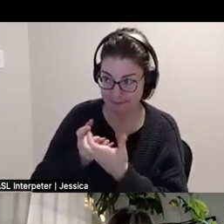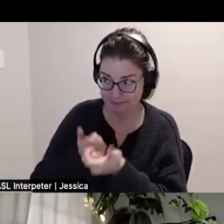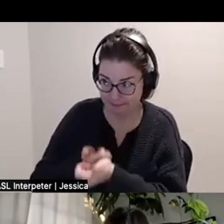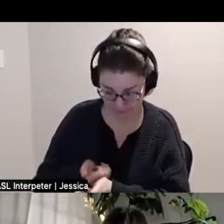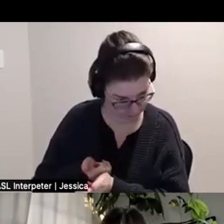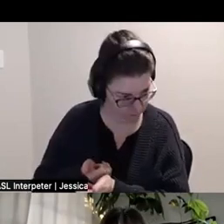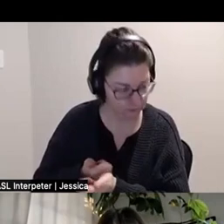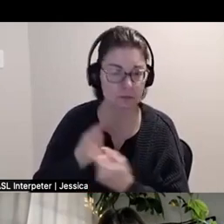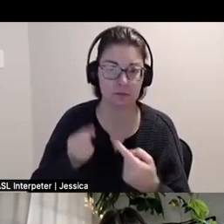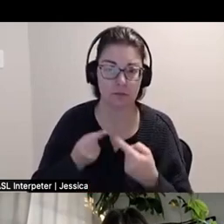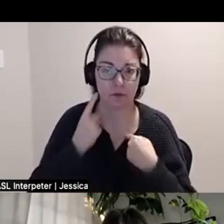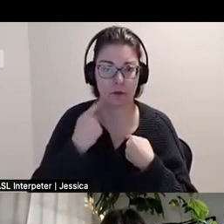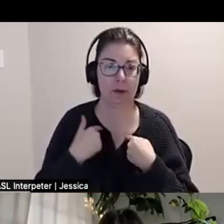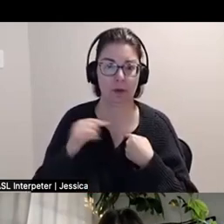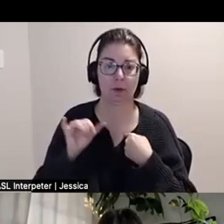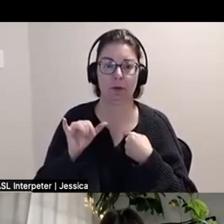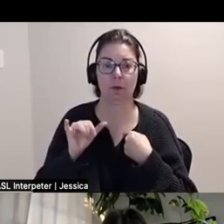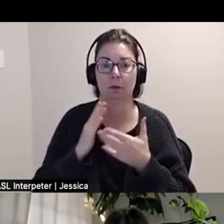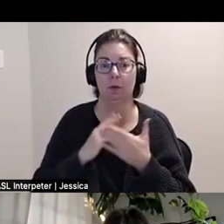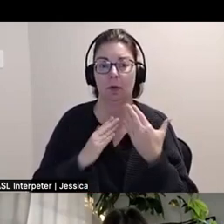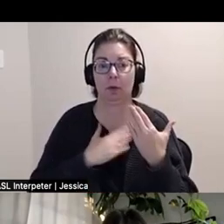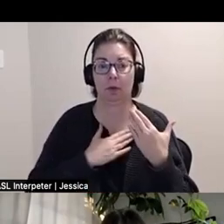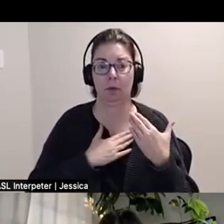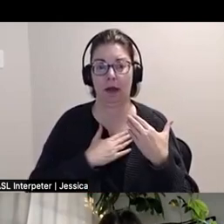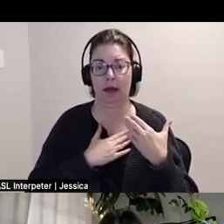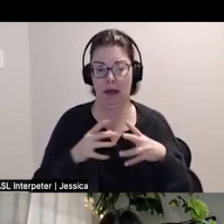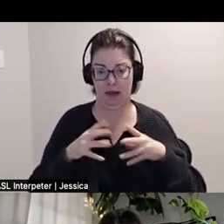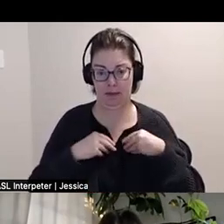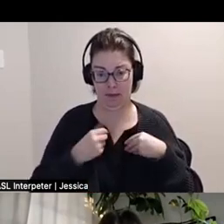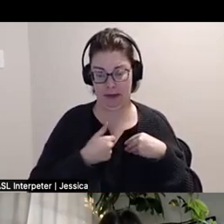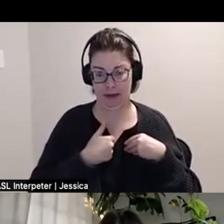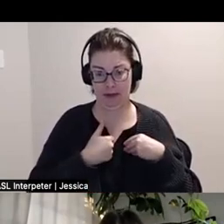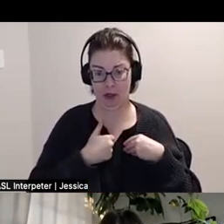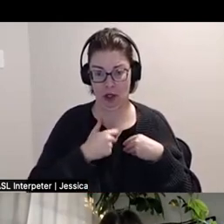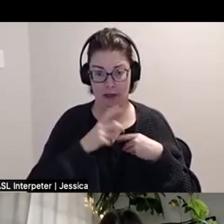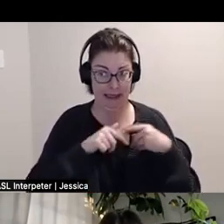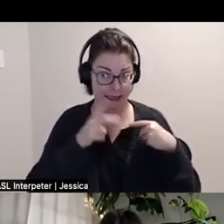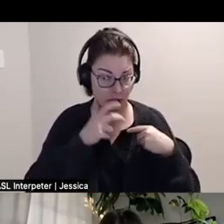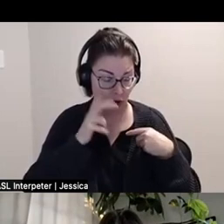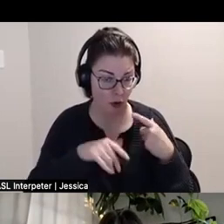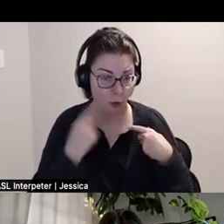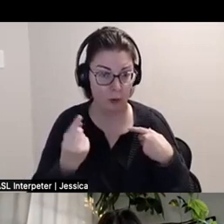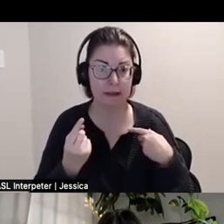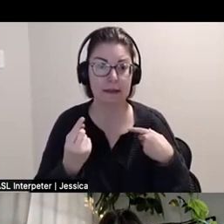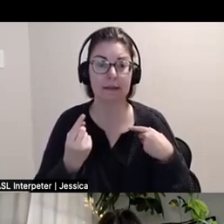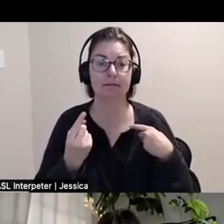And so, part of my own self acceptance with not being able to hear all the time has been like.